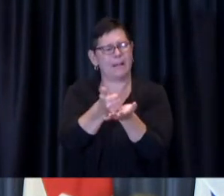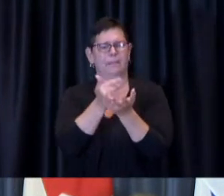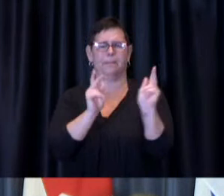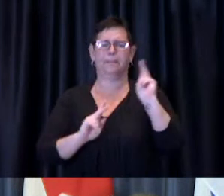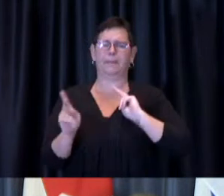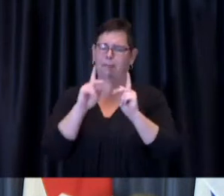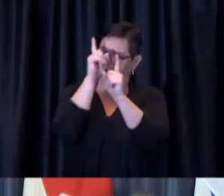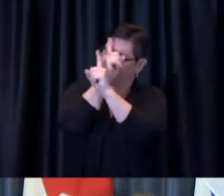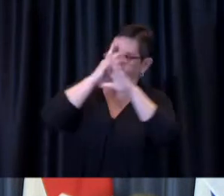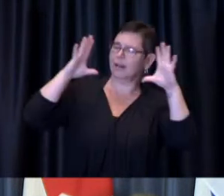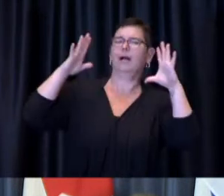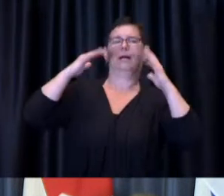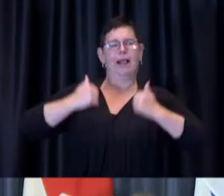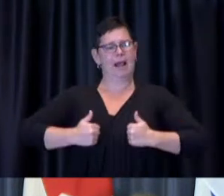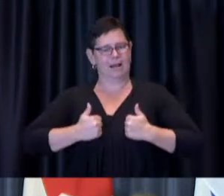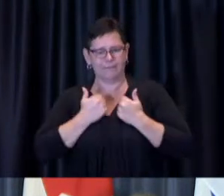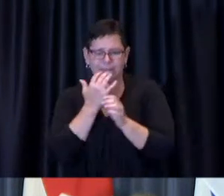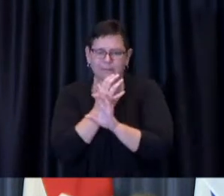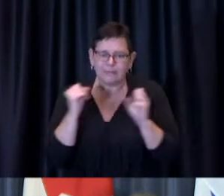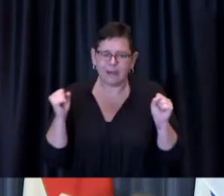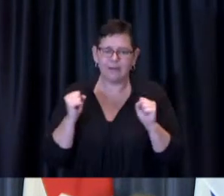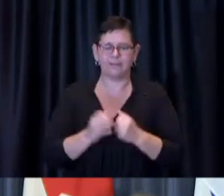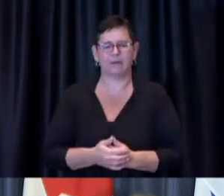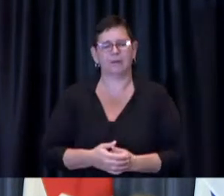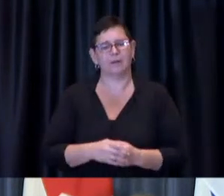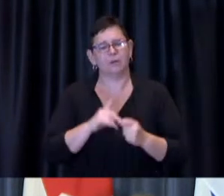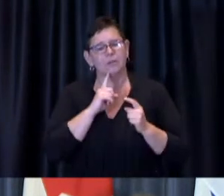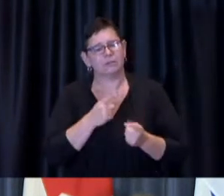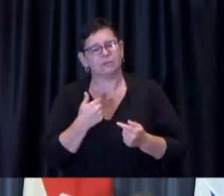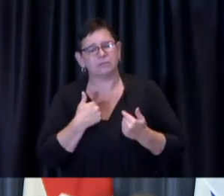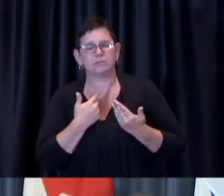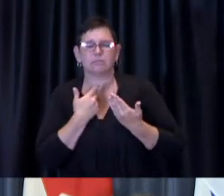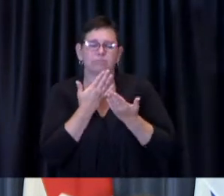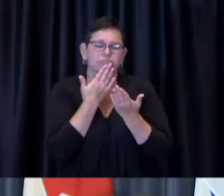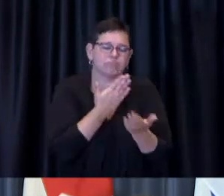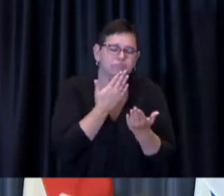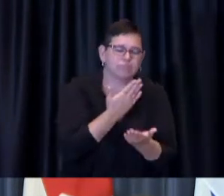And I am very appreciative that people professionals like this and I've spoken often about their professionalism